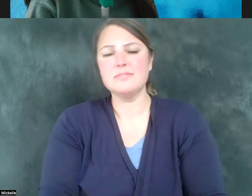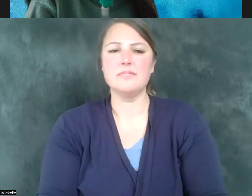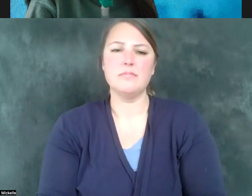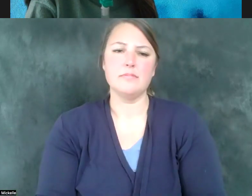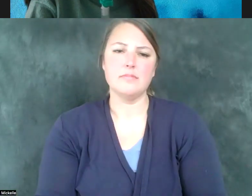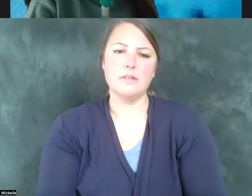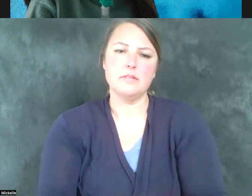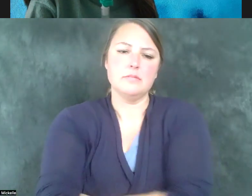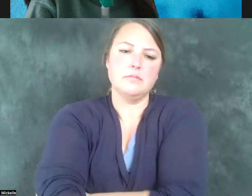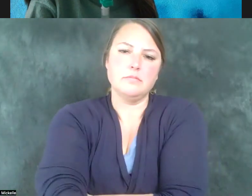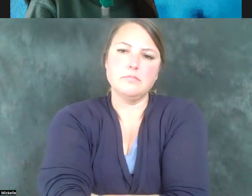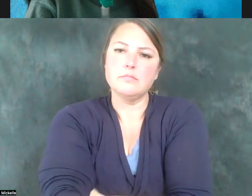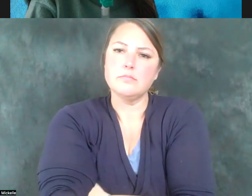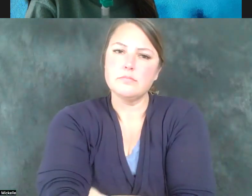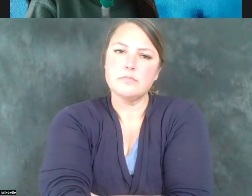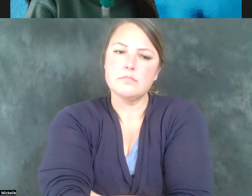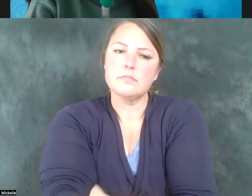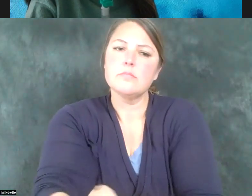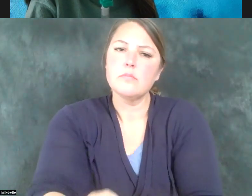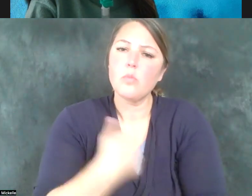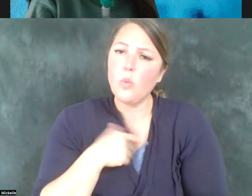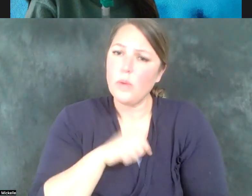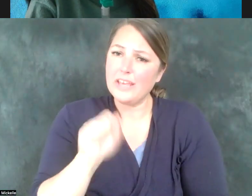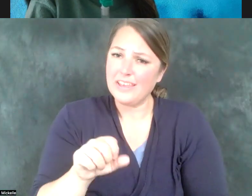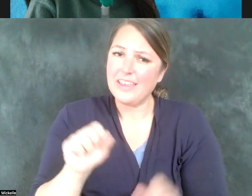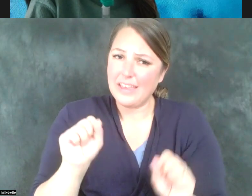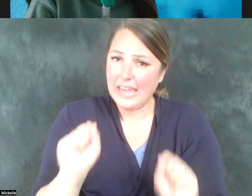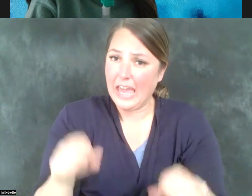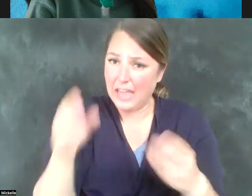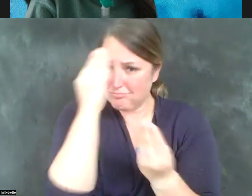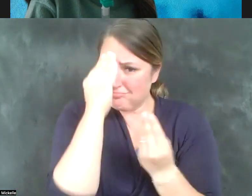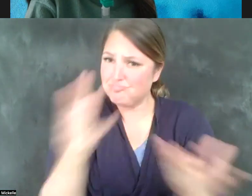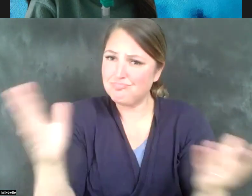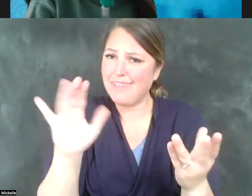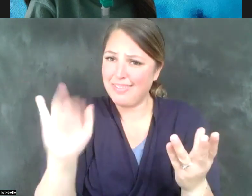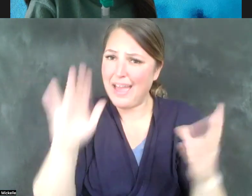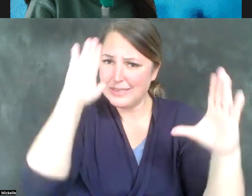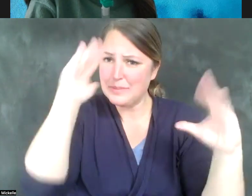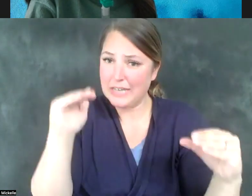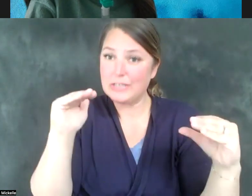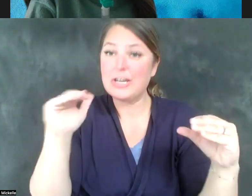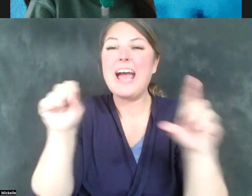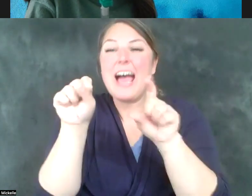think we can convey that expectation as a state to employers to say, we need you,